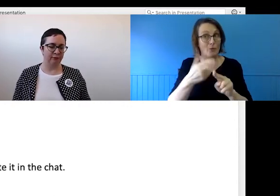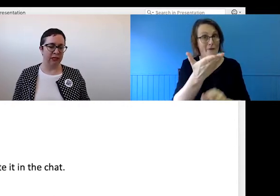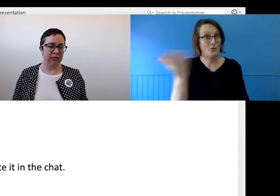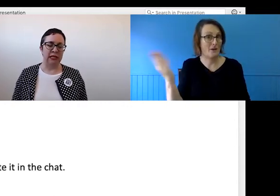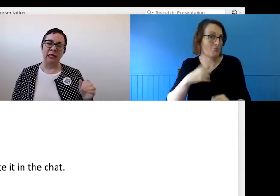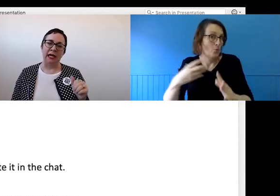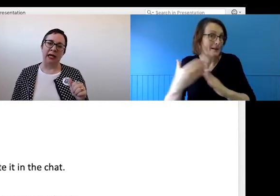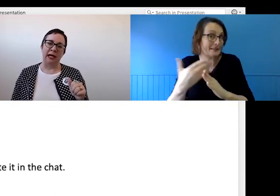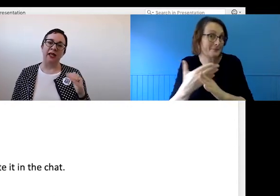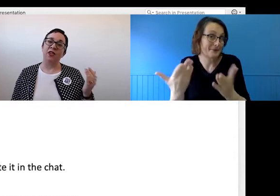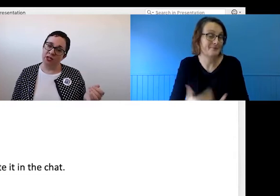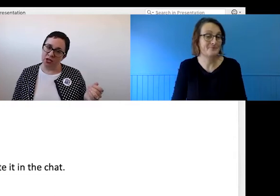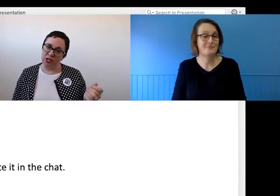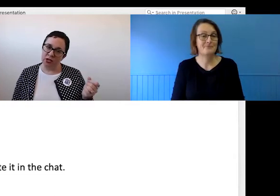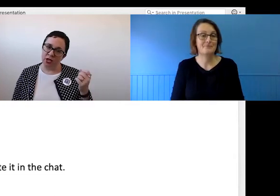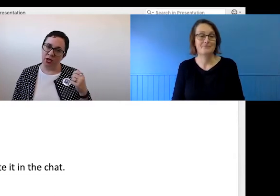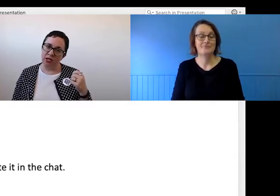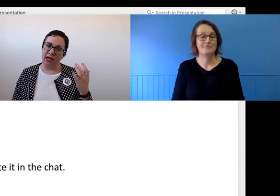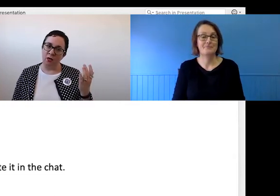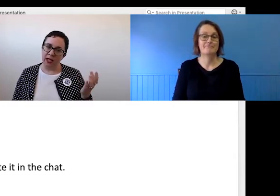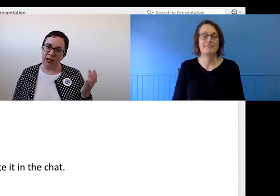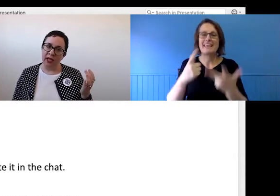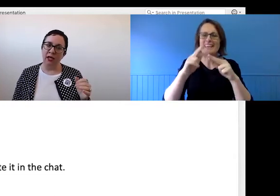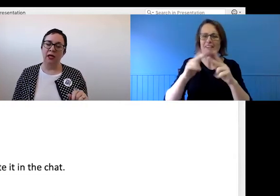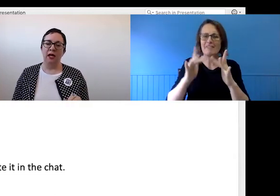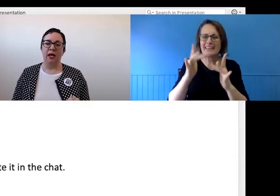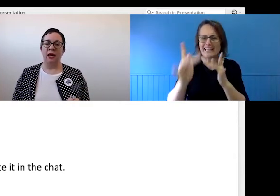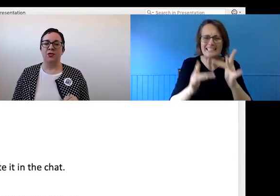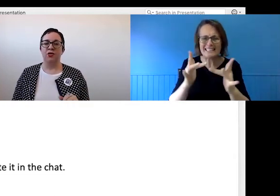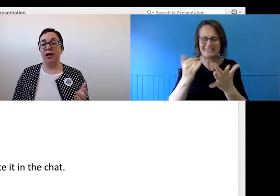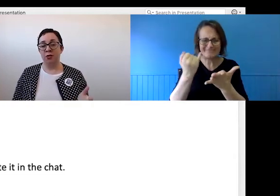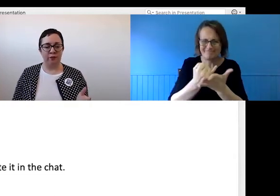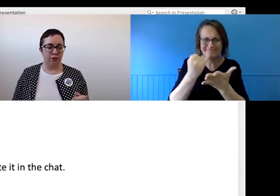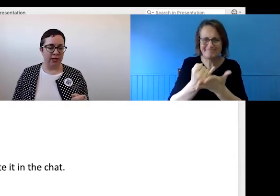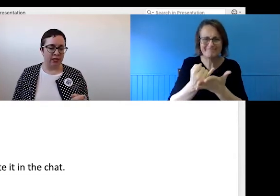simpler. If connection issues do occur, to act quickly. Try to avoid